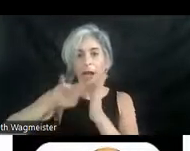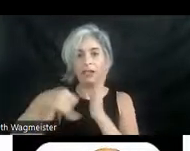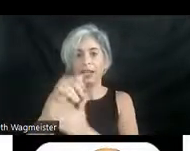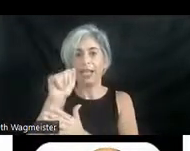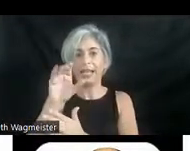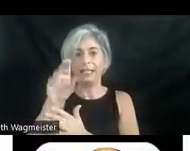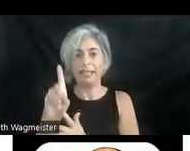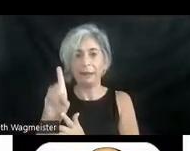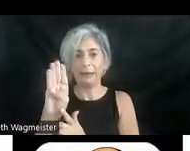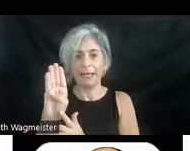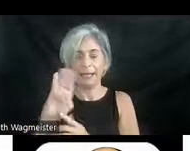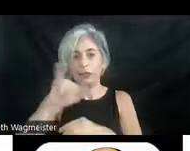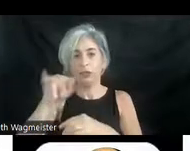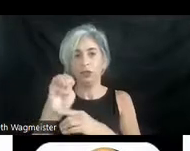the blind. June 16, 2022. 11:00 a.m. to noon eastern